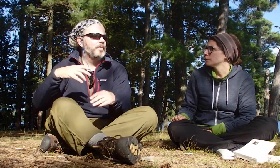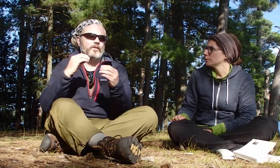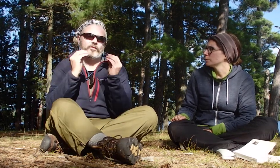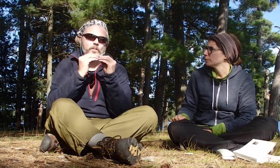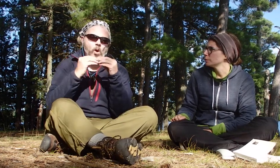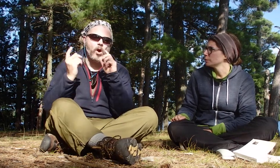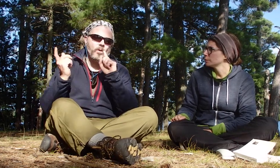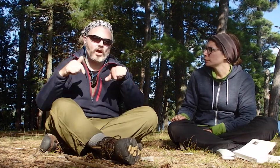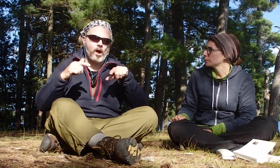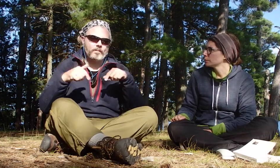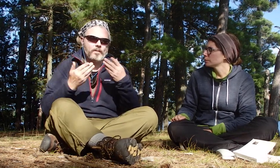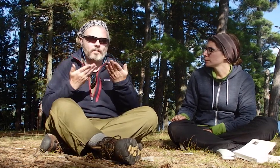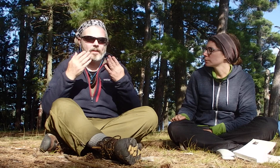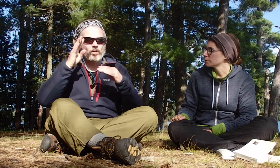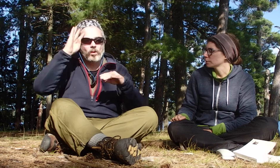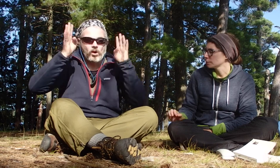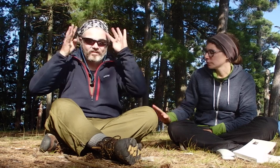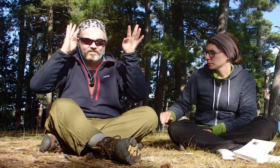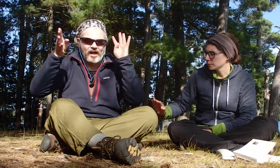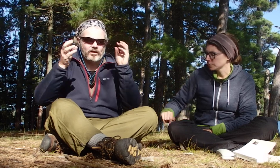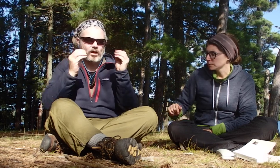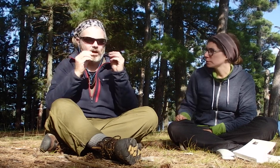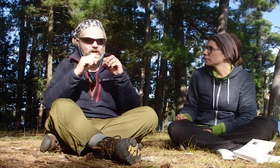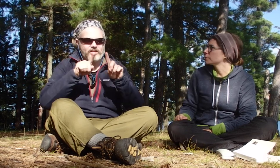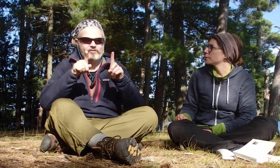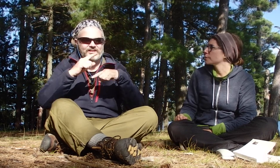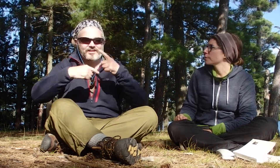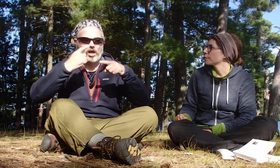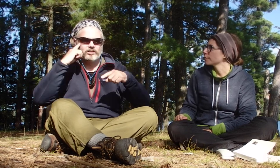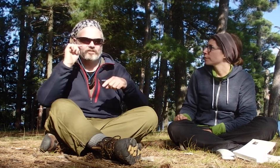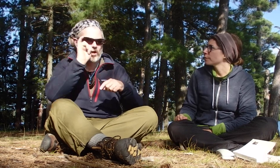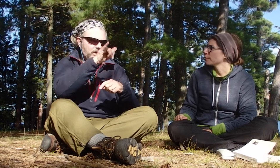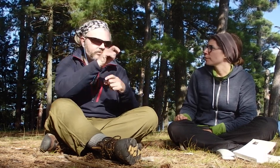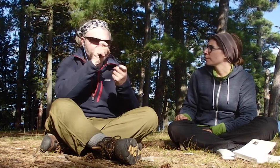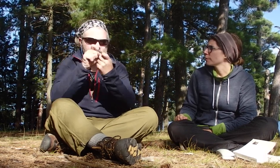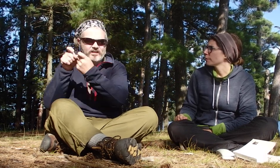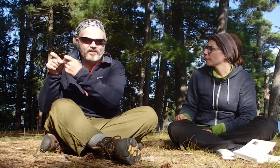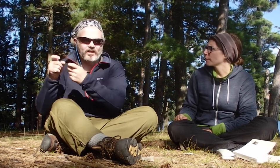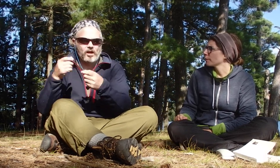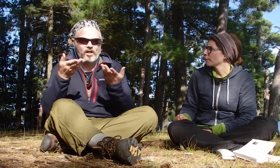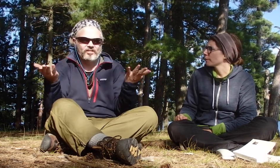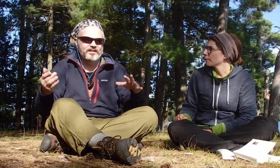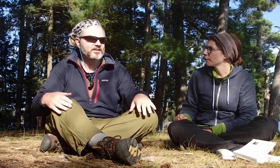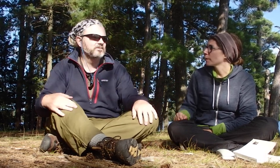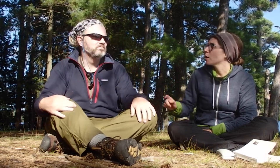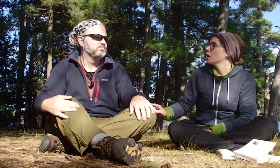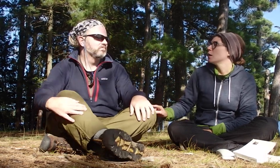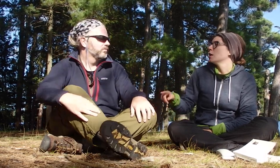But the more we come, maybe we will invent different signs for specific things.